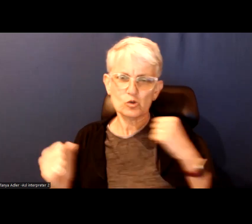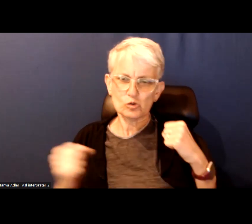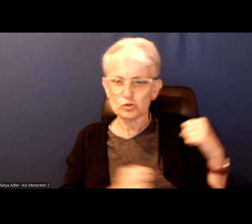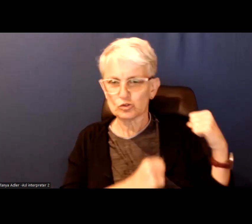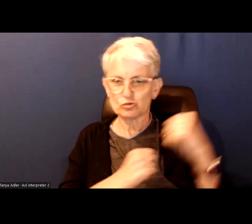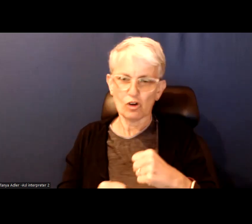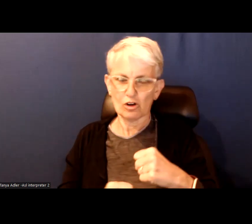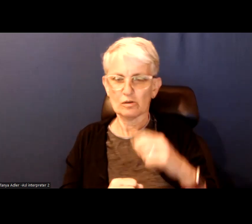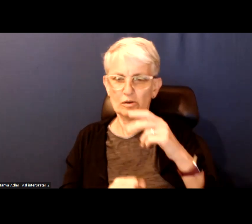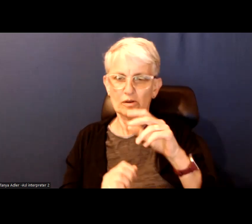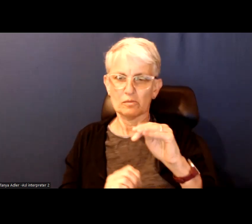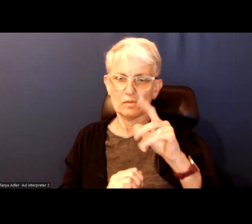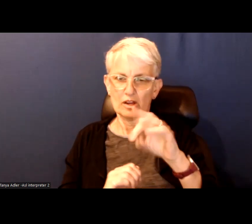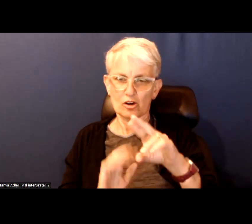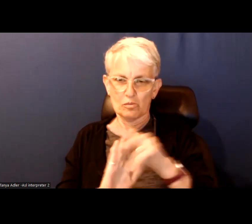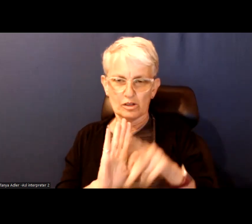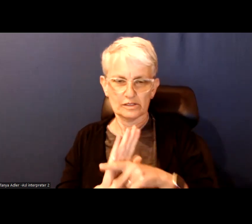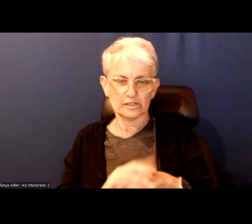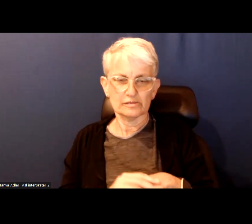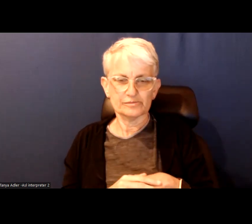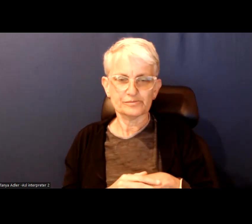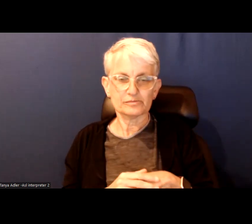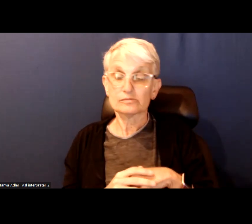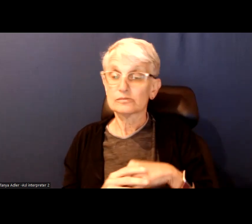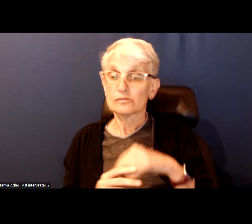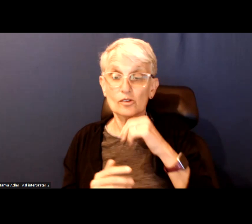Which I think is not just about increasing the power of the mayor.